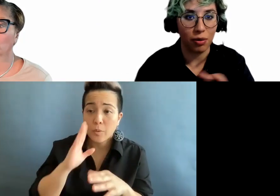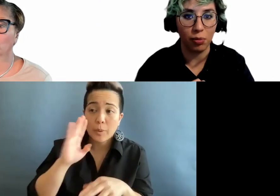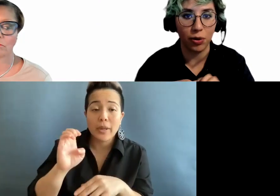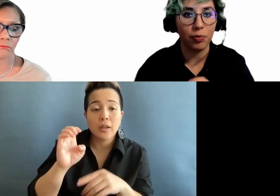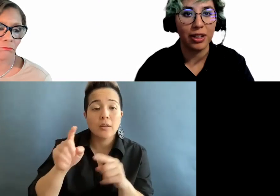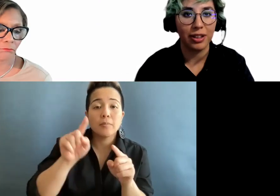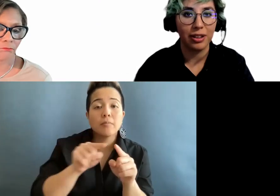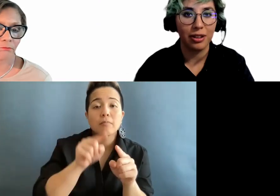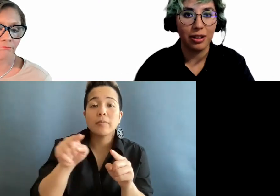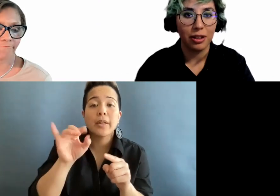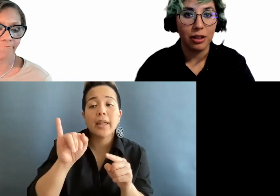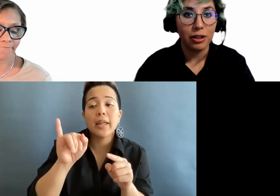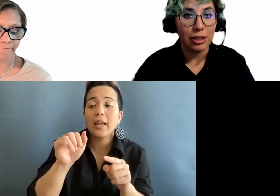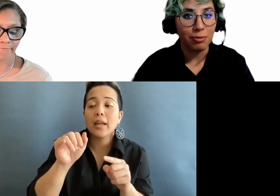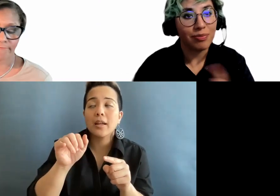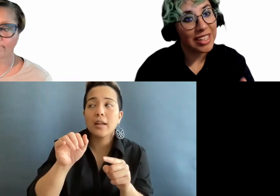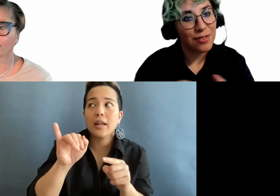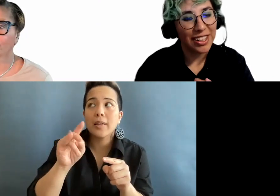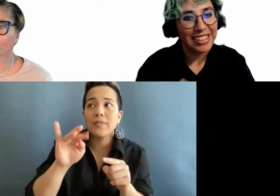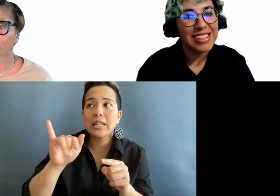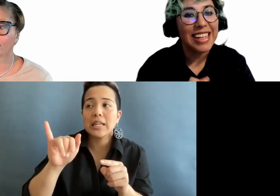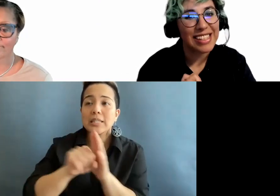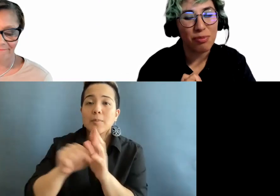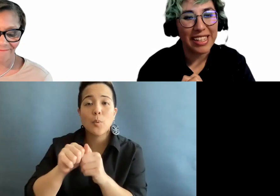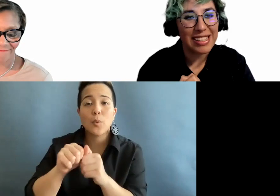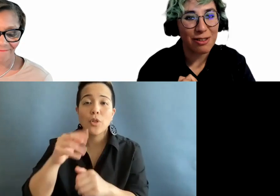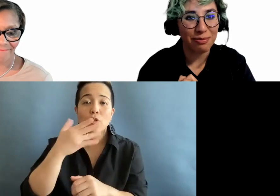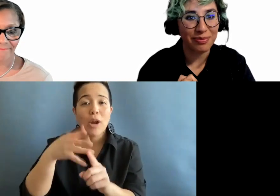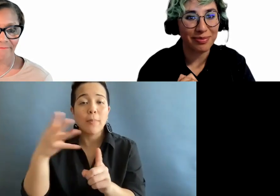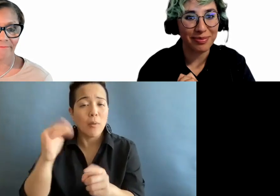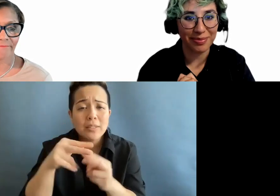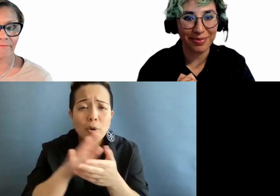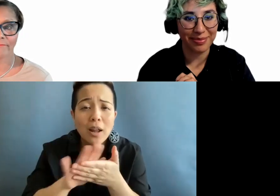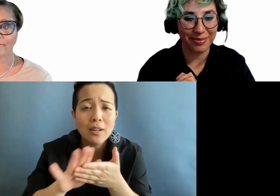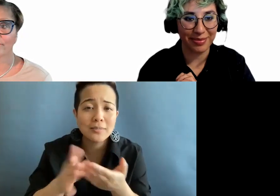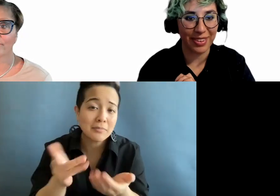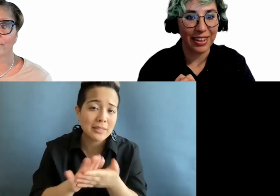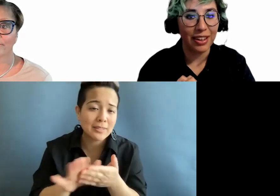rainbow. So that's very nice. Next slide, please.